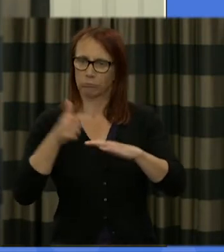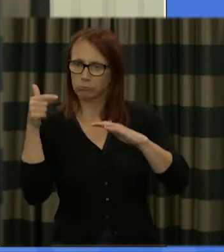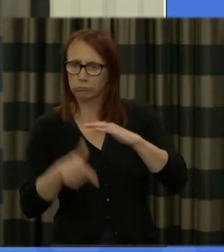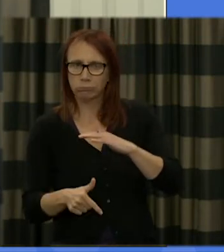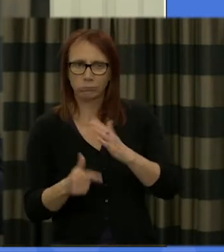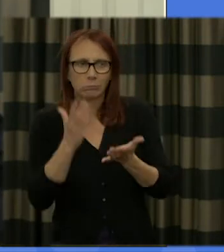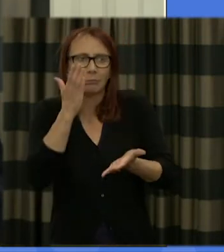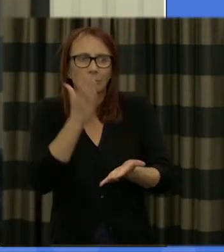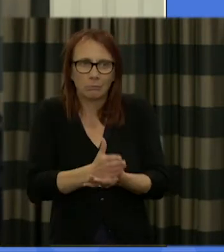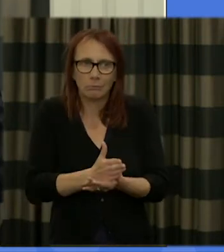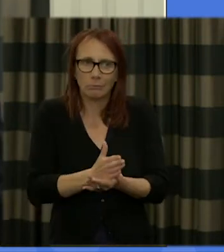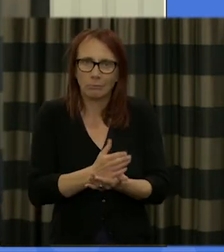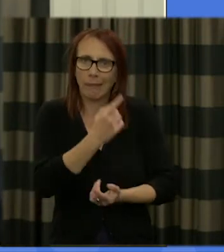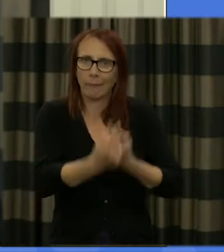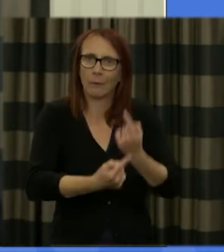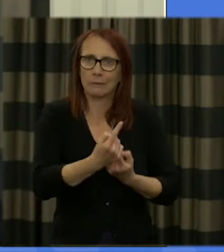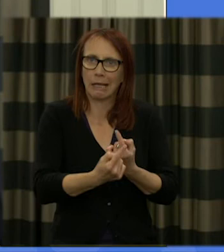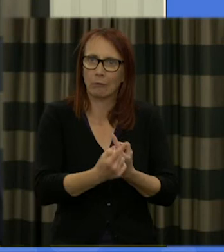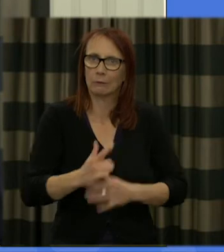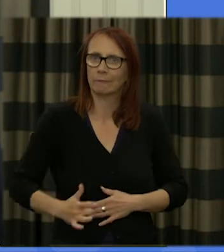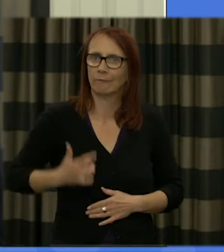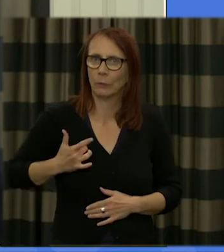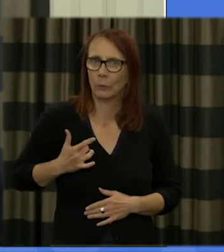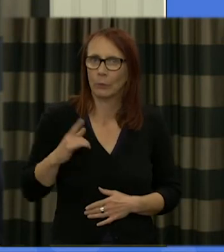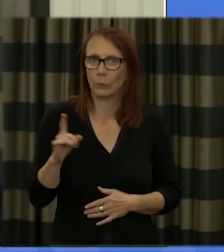are and what they really think about important topics such as those that